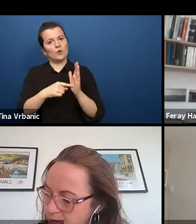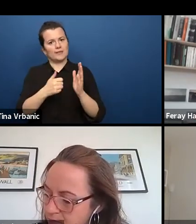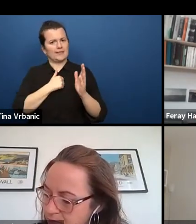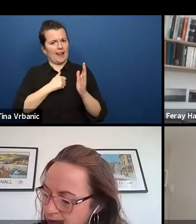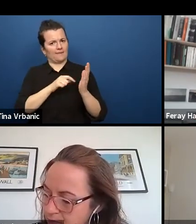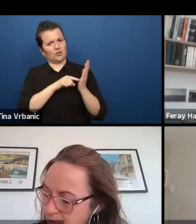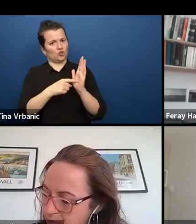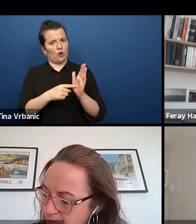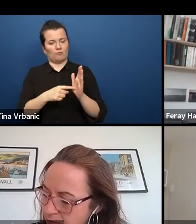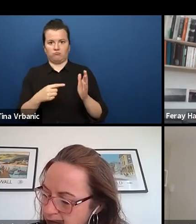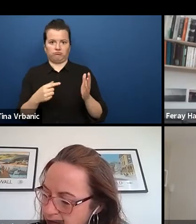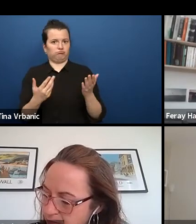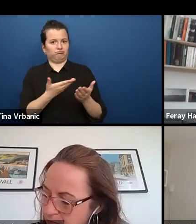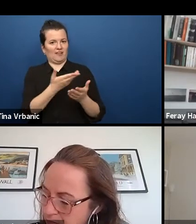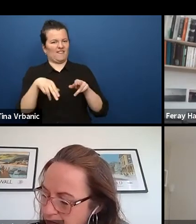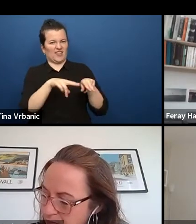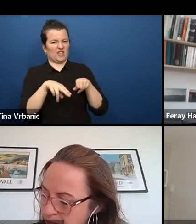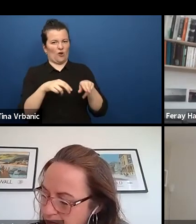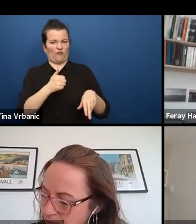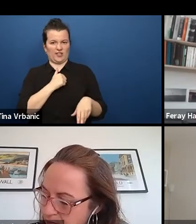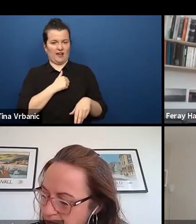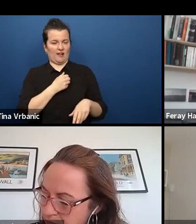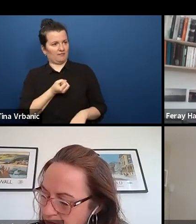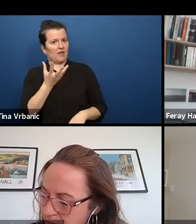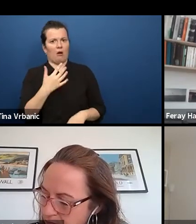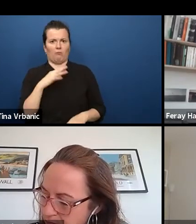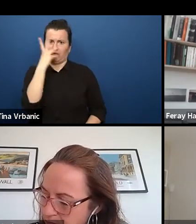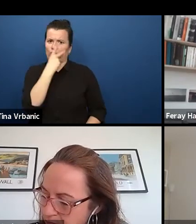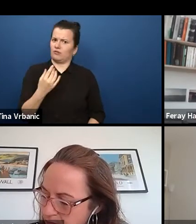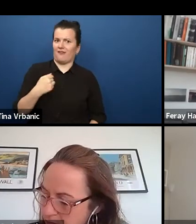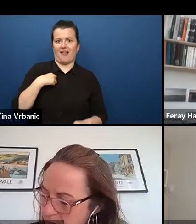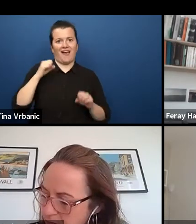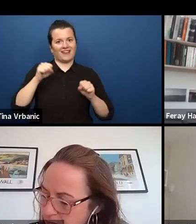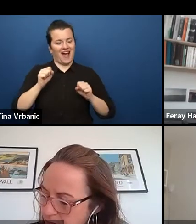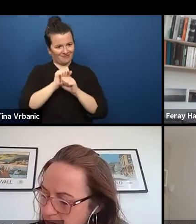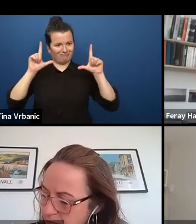And we were heard by the other directors as well